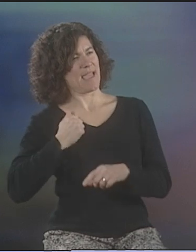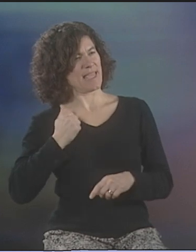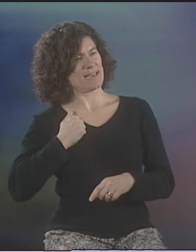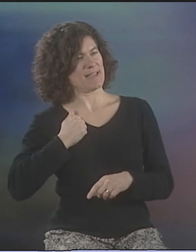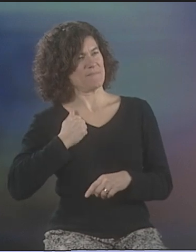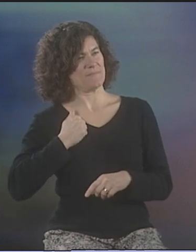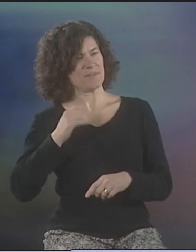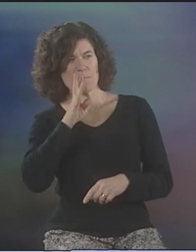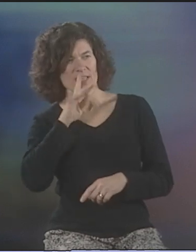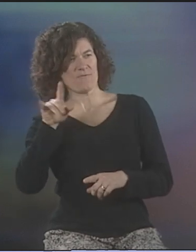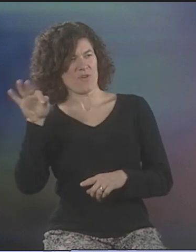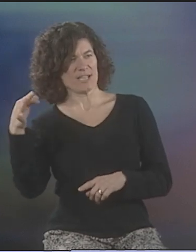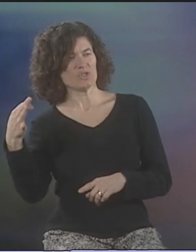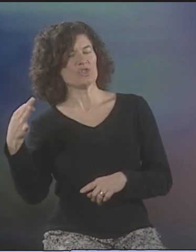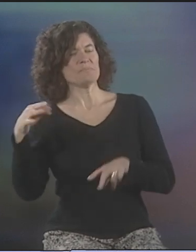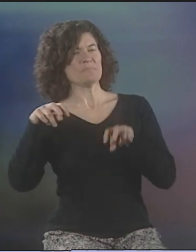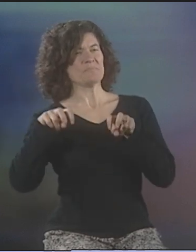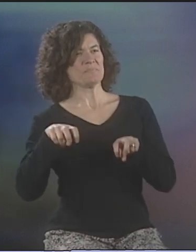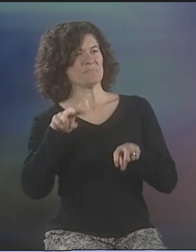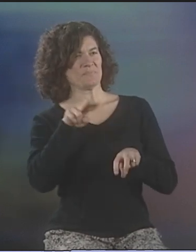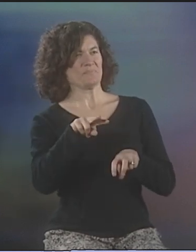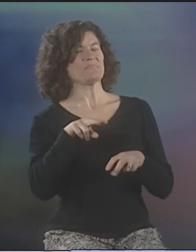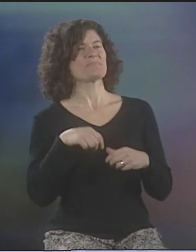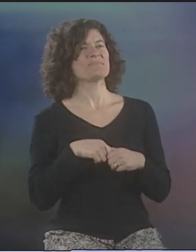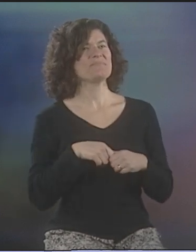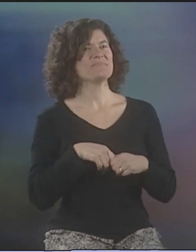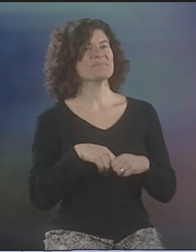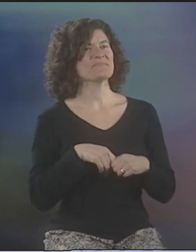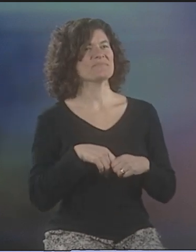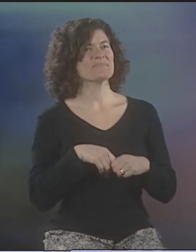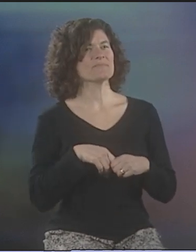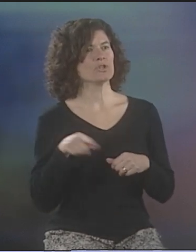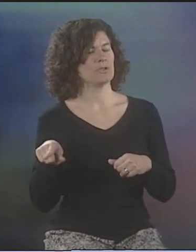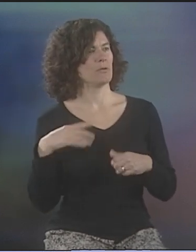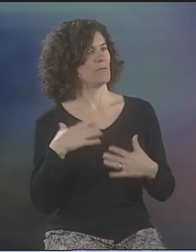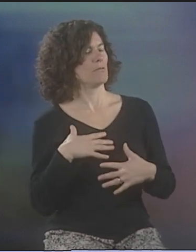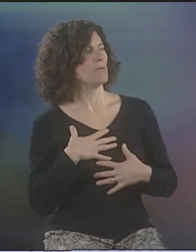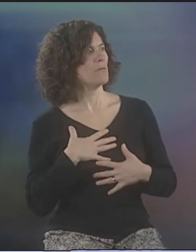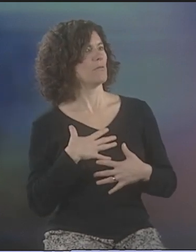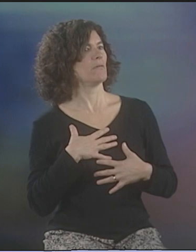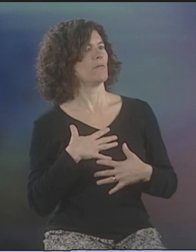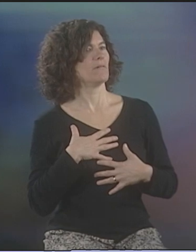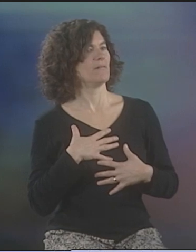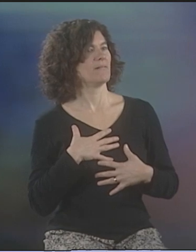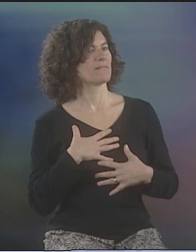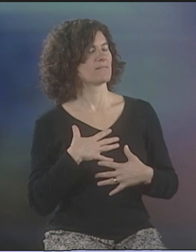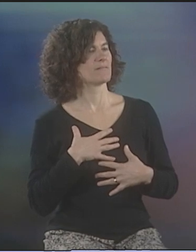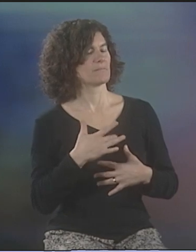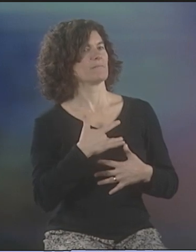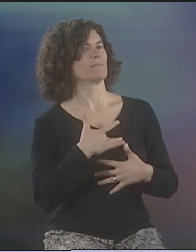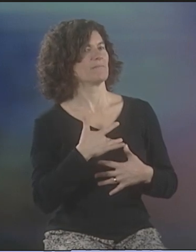I JUST WATCHED IT WITH ANOTHER HEARING FRIEND FROM CANADA WHO SPEAKS FRENCH. WE WERE WATCHING THIS TOGETHER ON THE DVD YOU SENT.